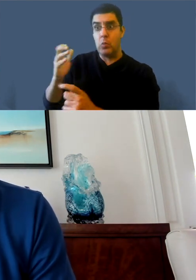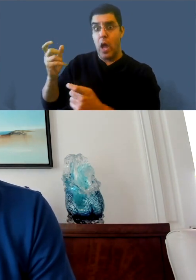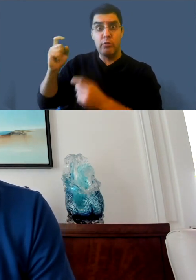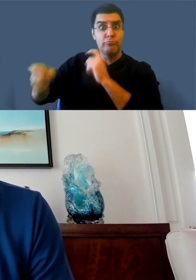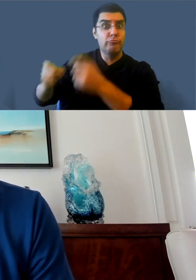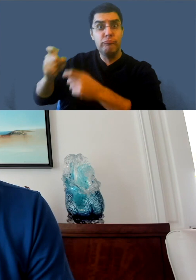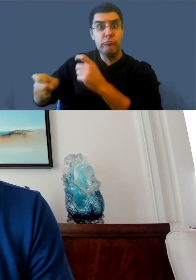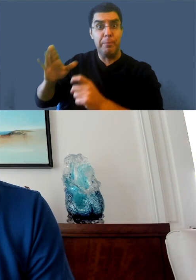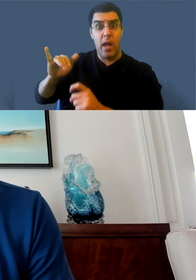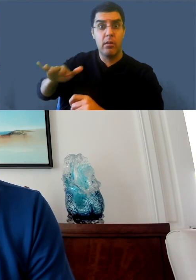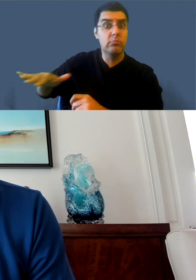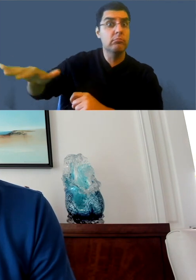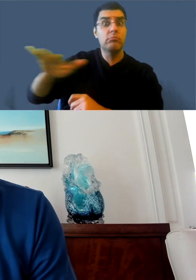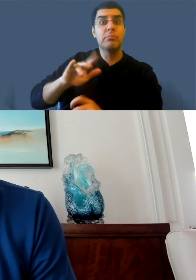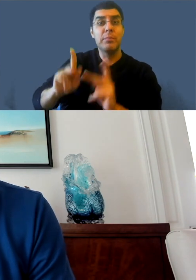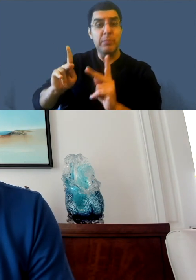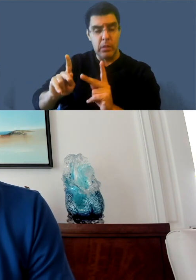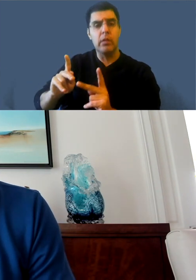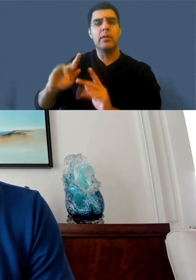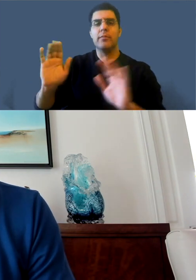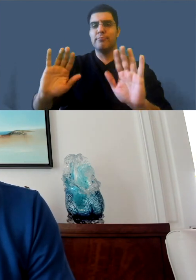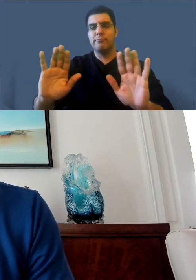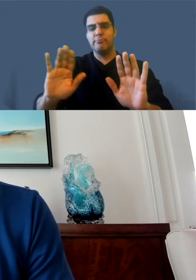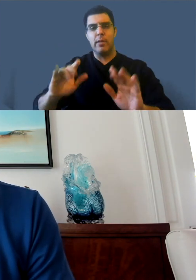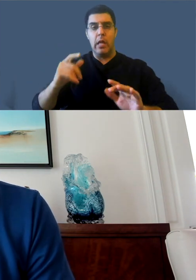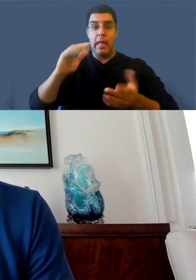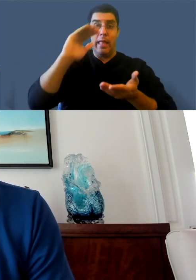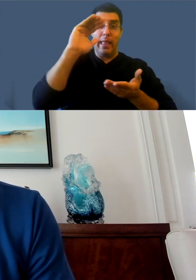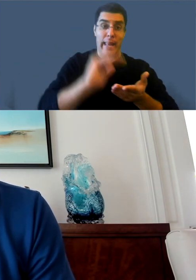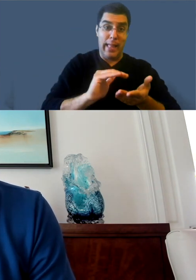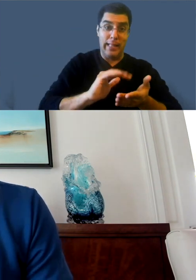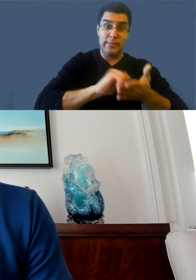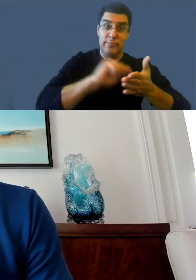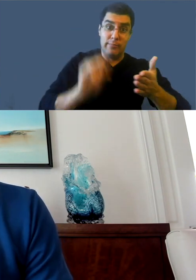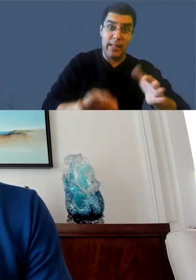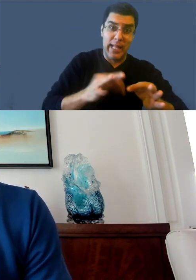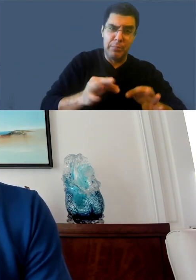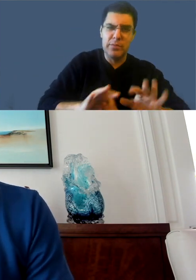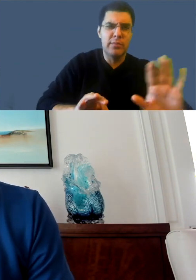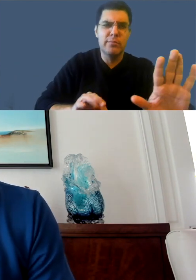over all if we wanna have more captions. So we are not removing captions. There are multiple ways